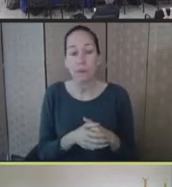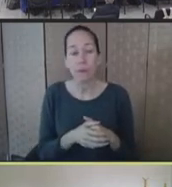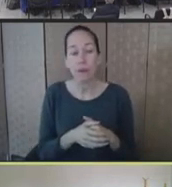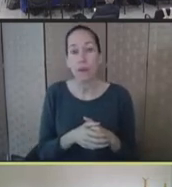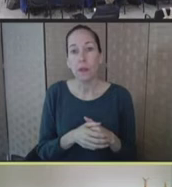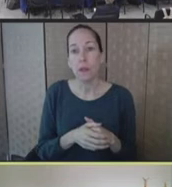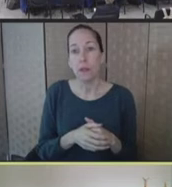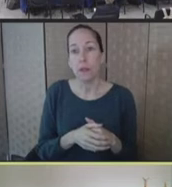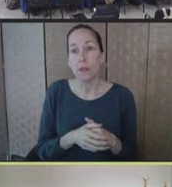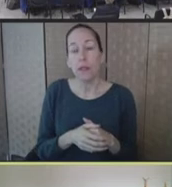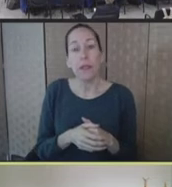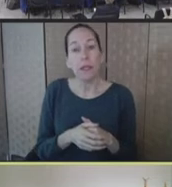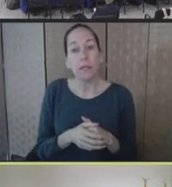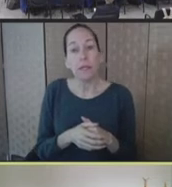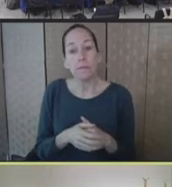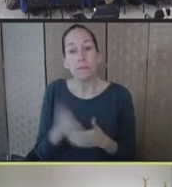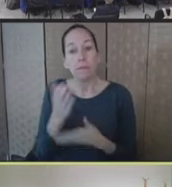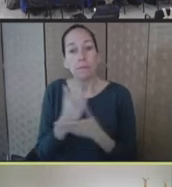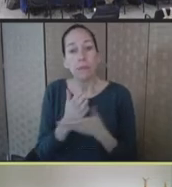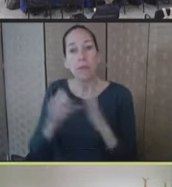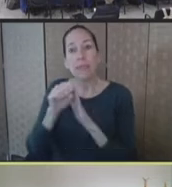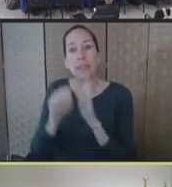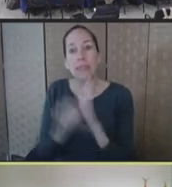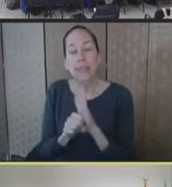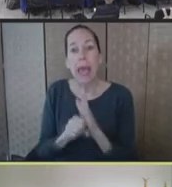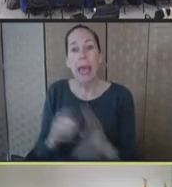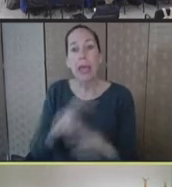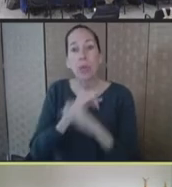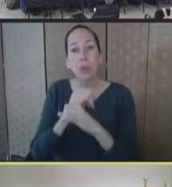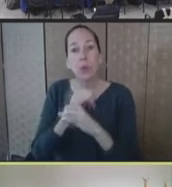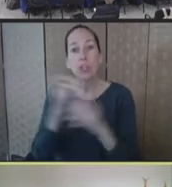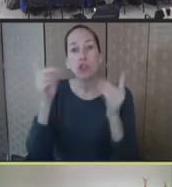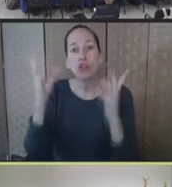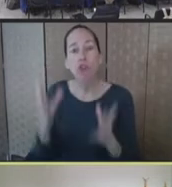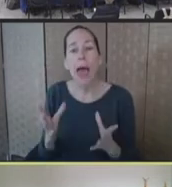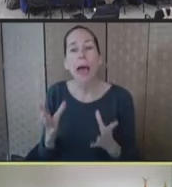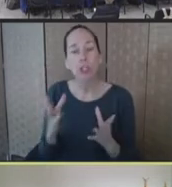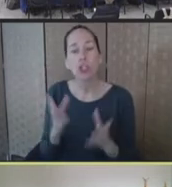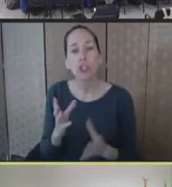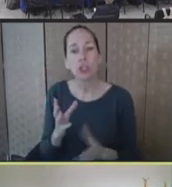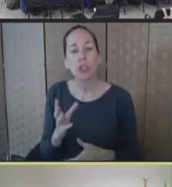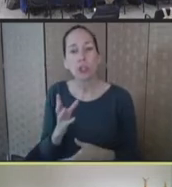a number of the state immunization directors, that this wasn't simply an issue of convenience